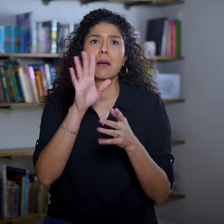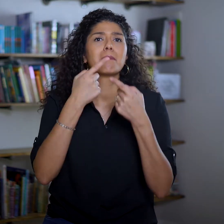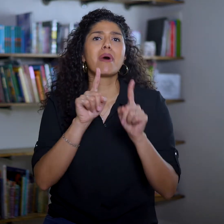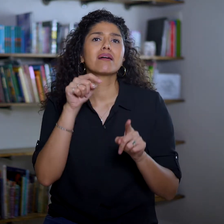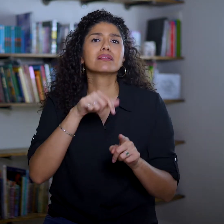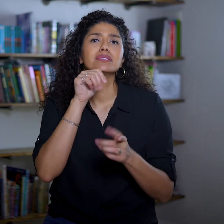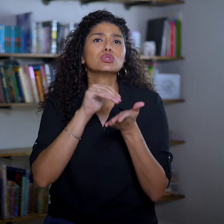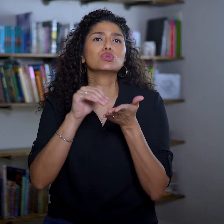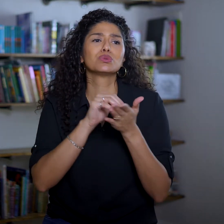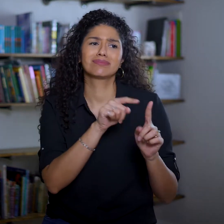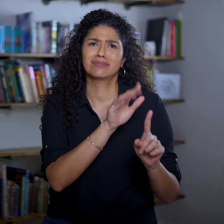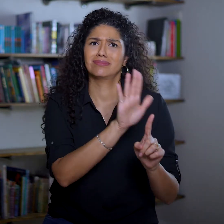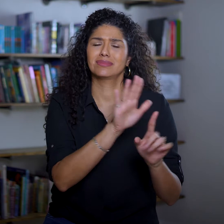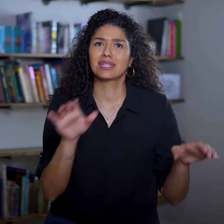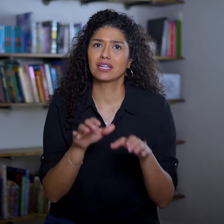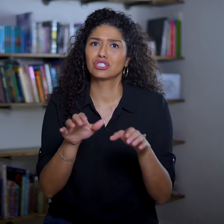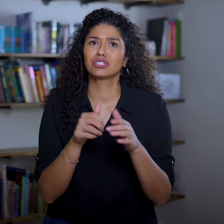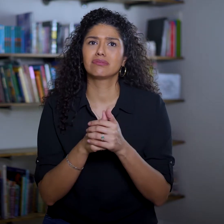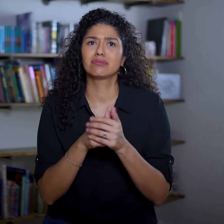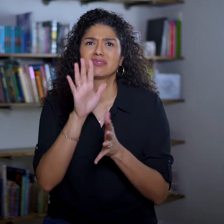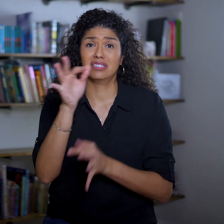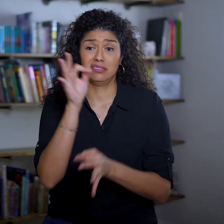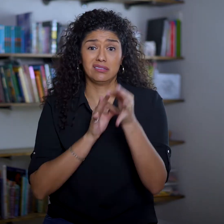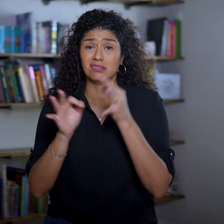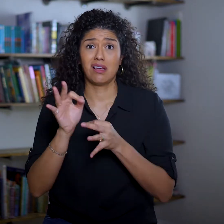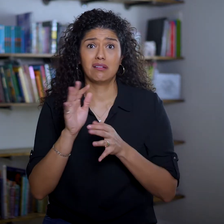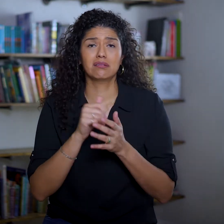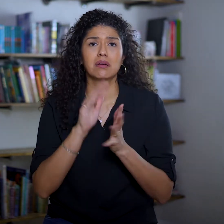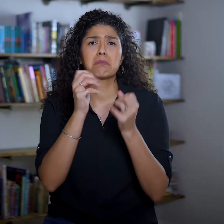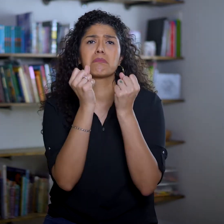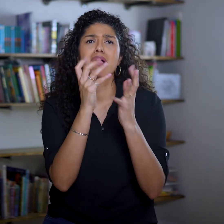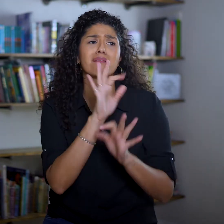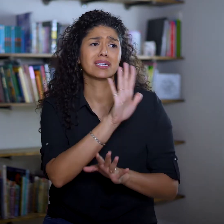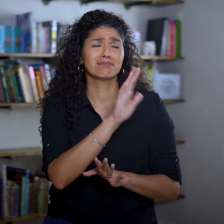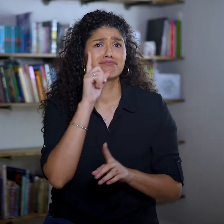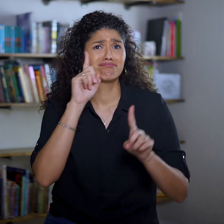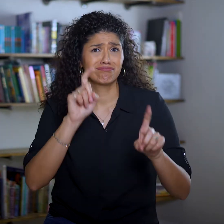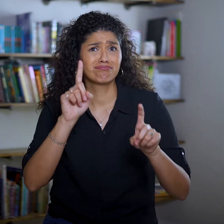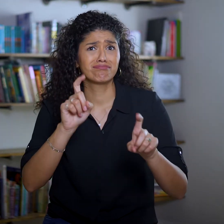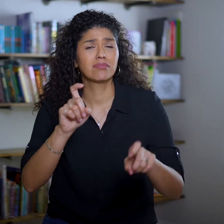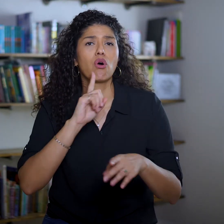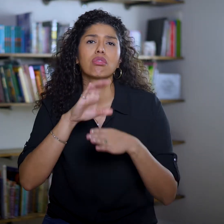This doesn’t excuse Saul’s actions though. On the contrary, many of his trials